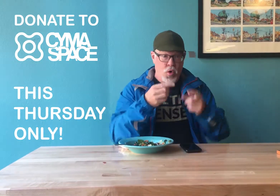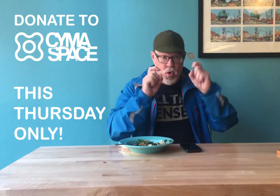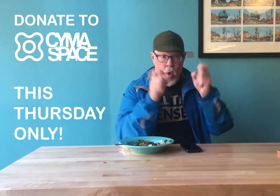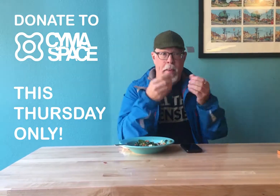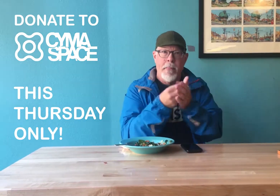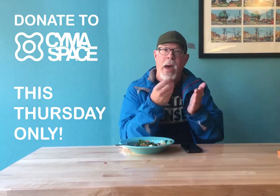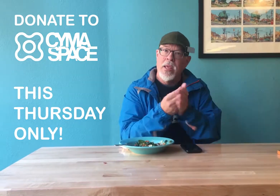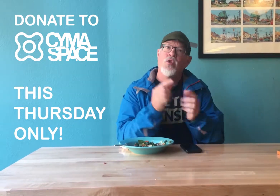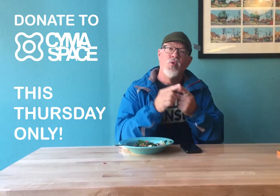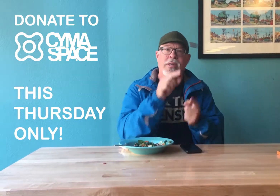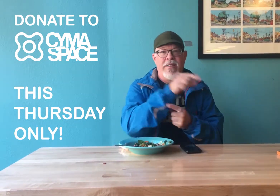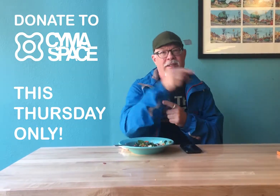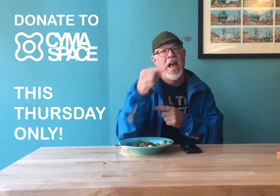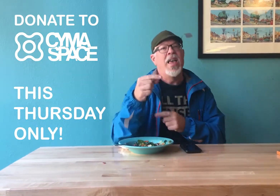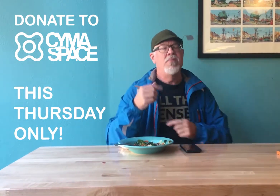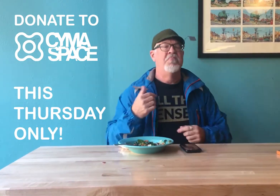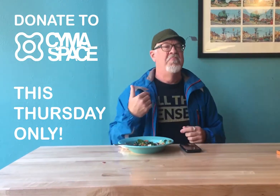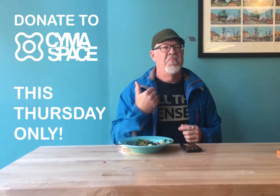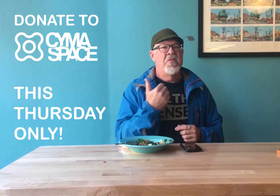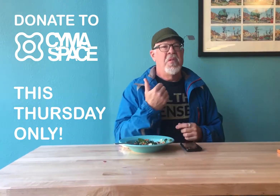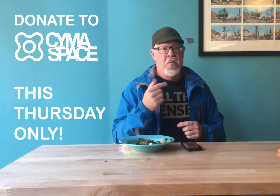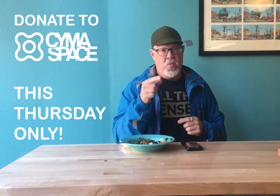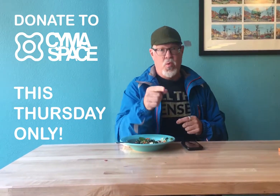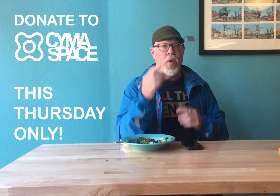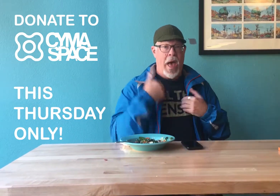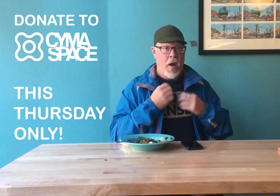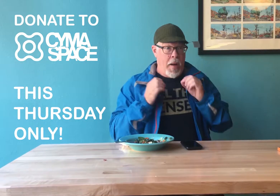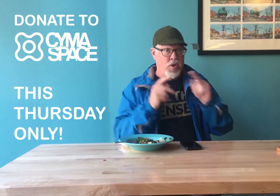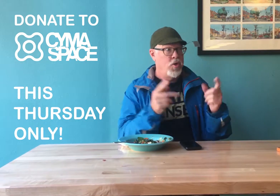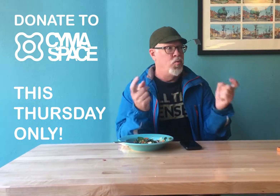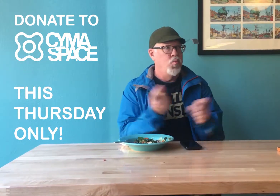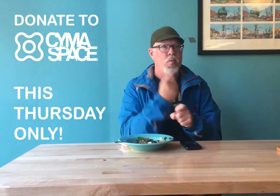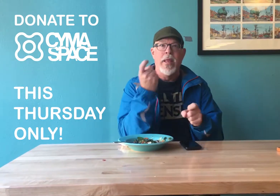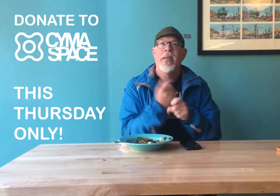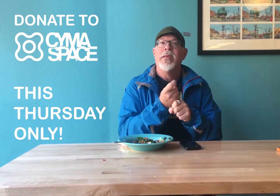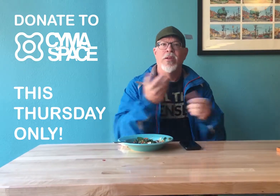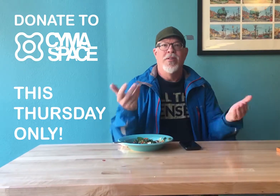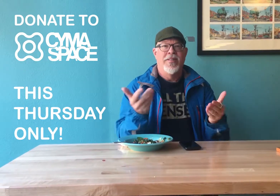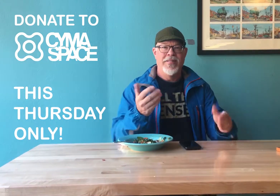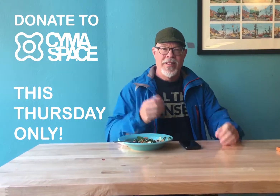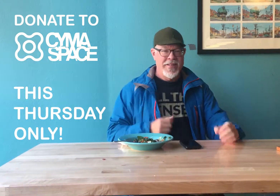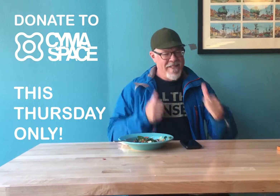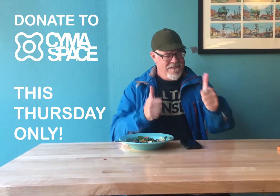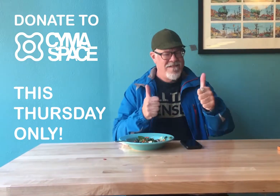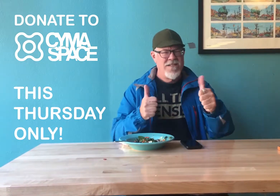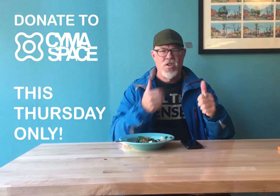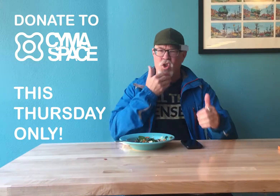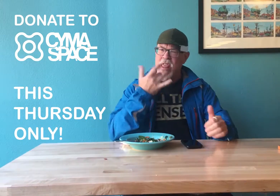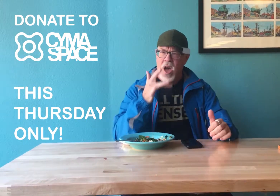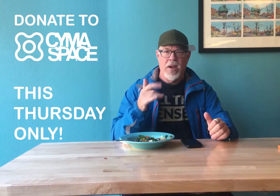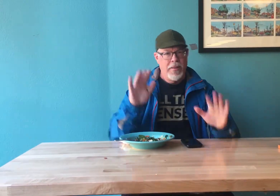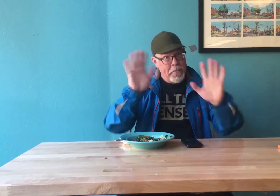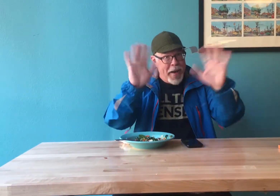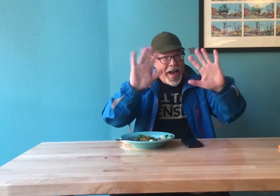You just need to donate through Give!Guide and you'll have the opportunity to win. Good luck!